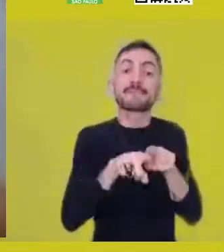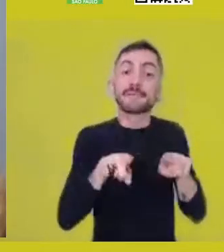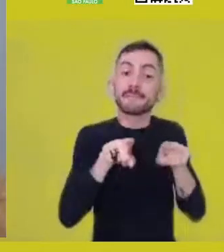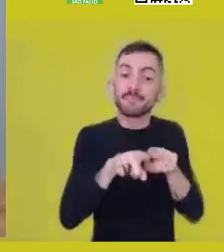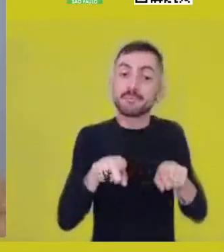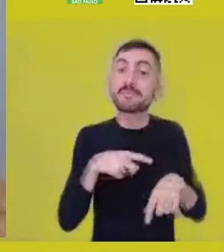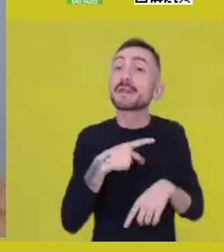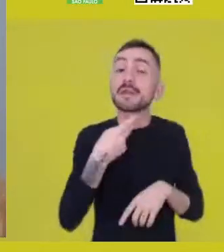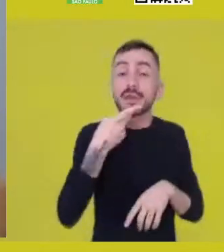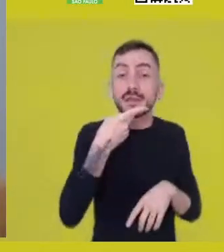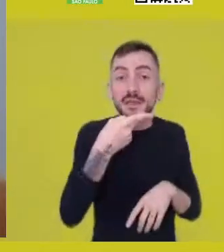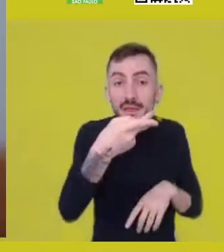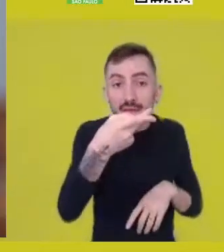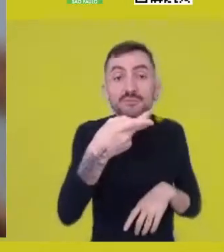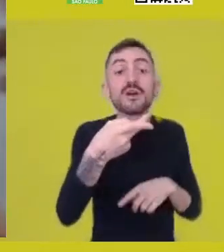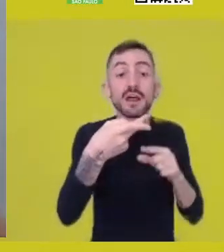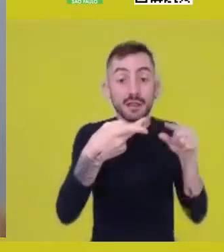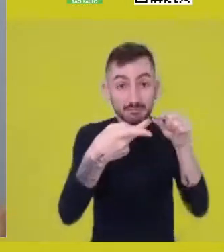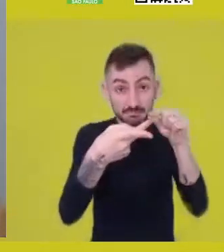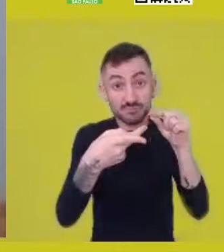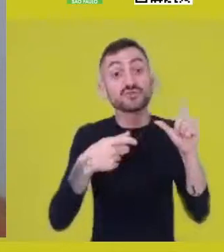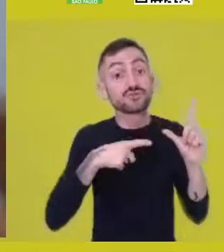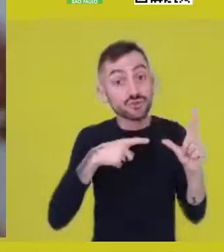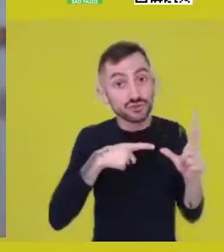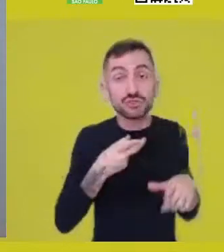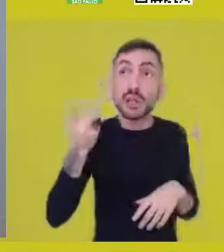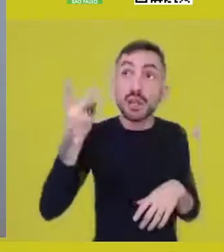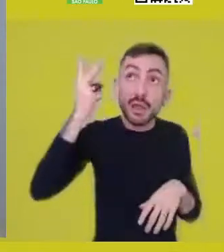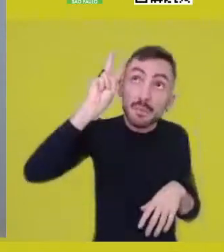in an emotion, in a memory, in a dream.